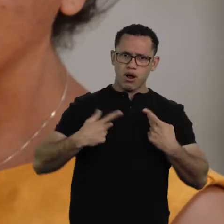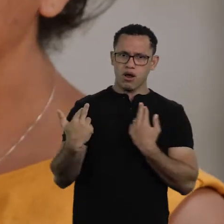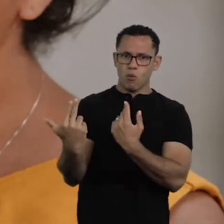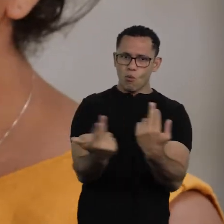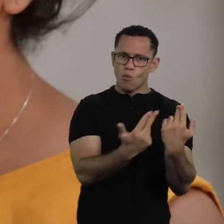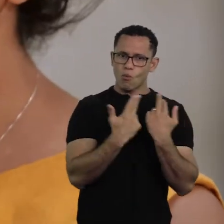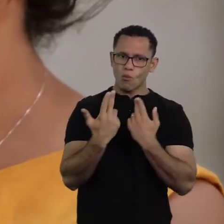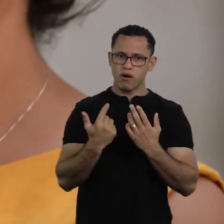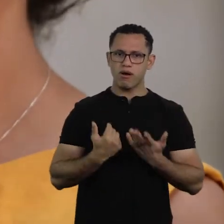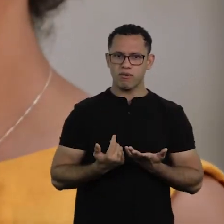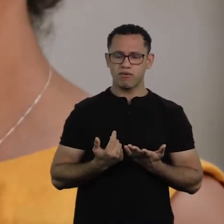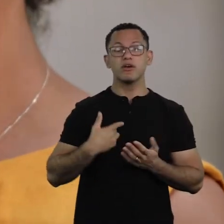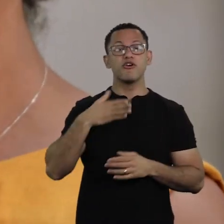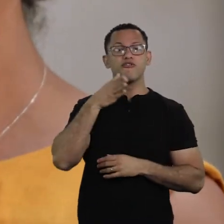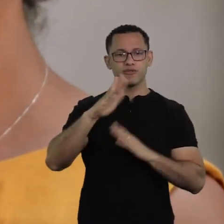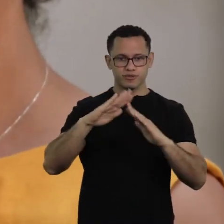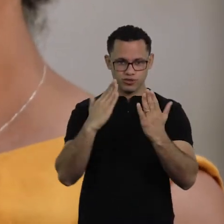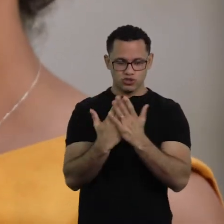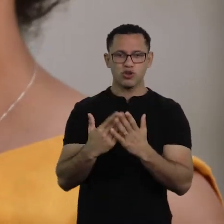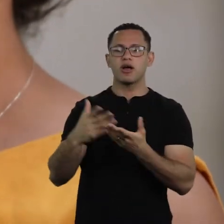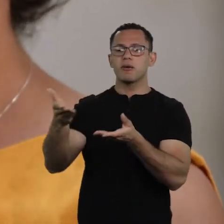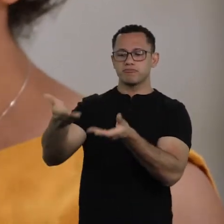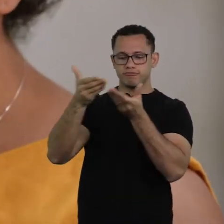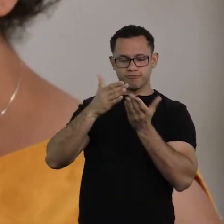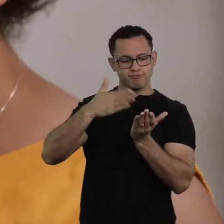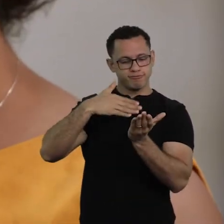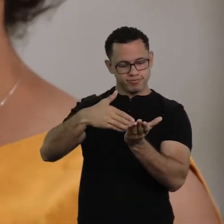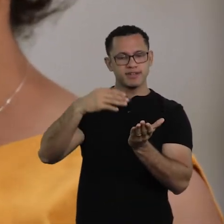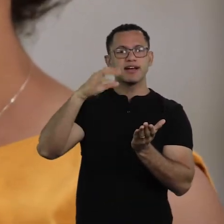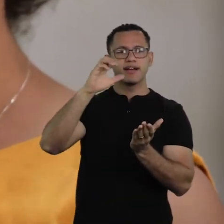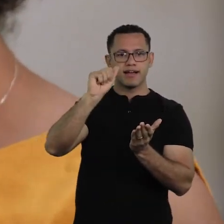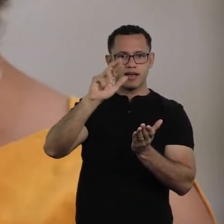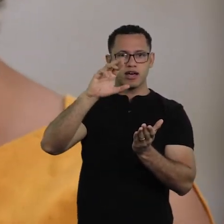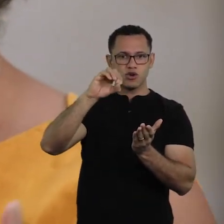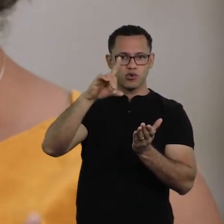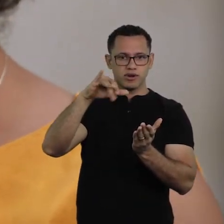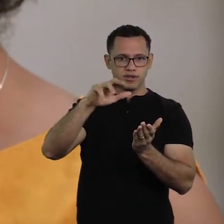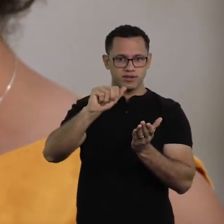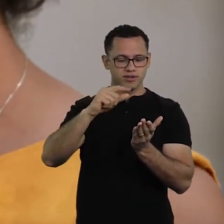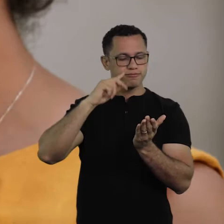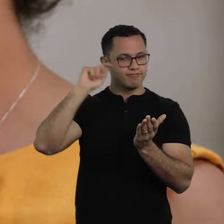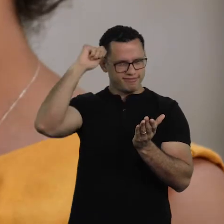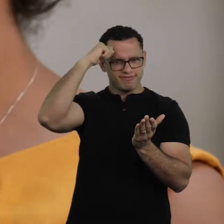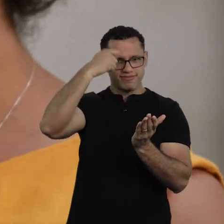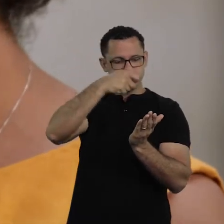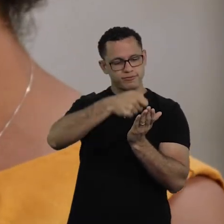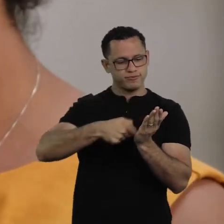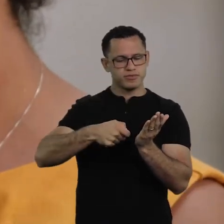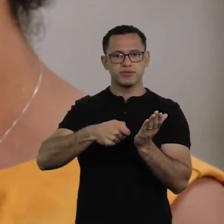not because it was in the course syllabus, but because my Portuguese teacher knew I liked to read a lot,